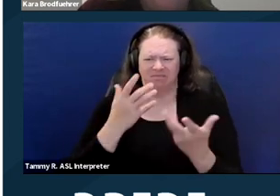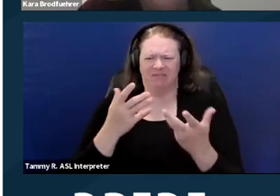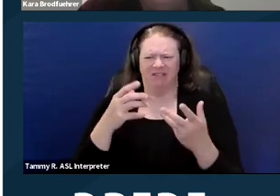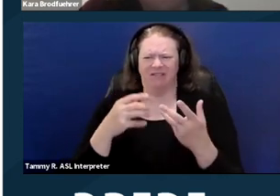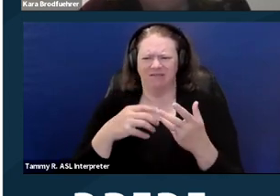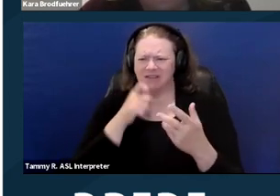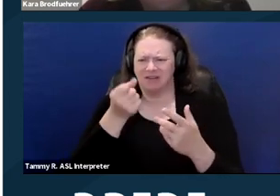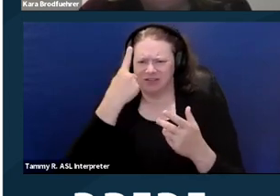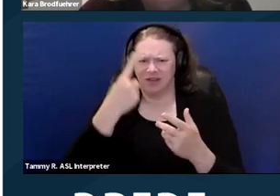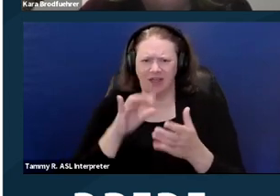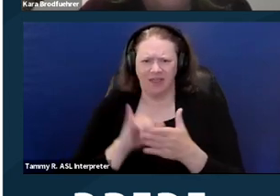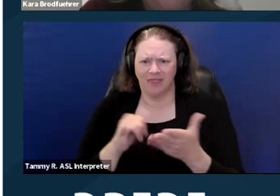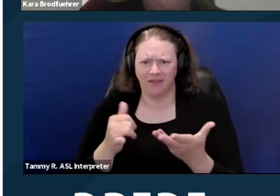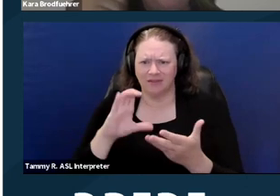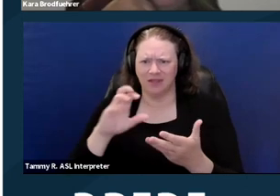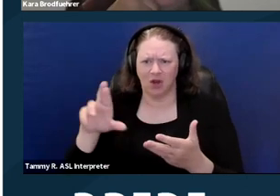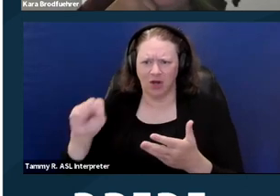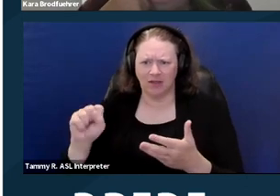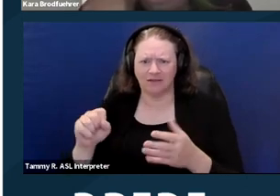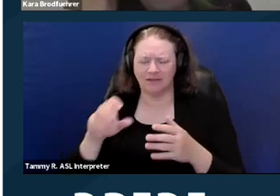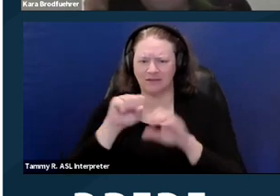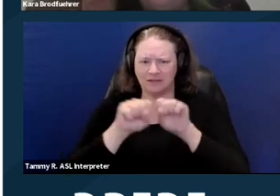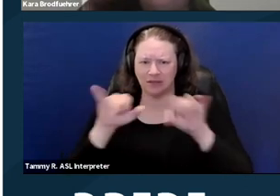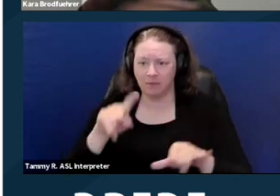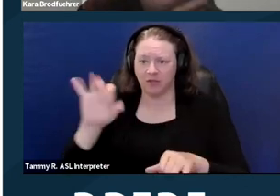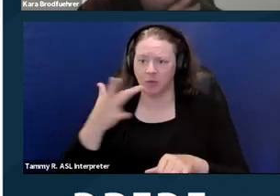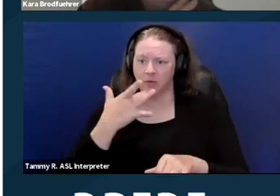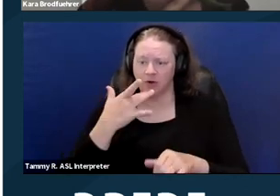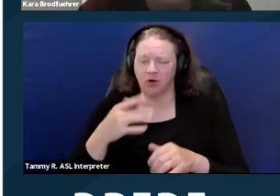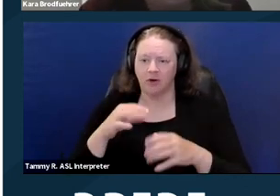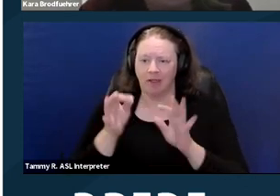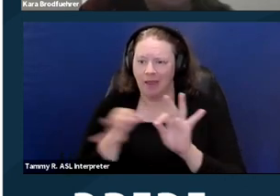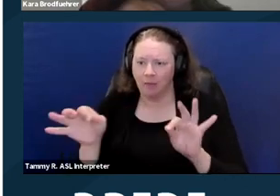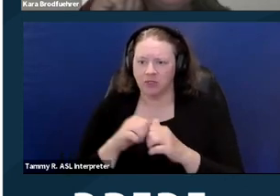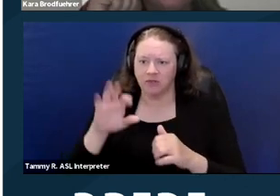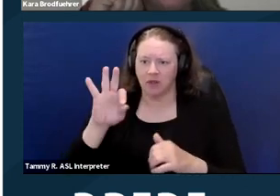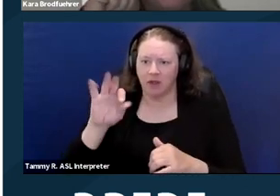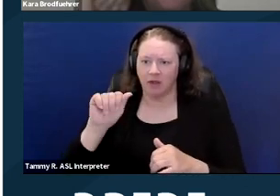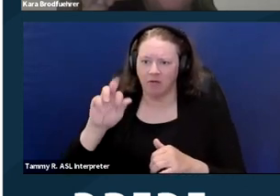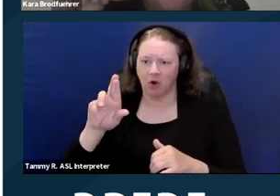because her preferred language is Farsi. So, she can actually request translation services